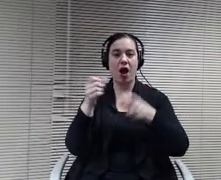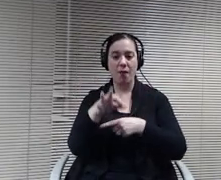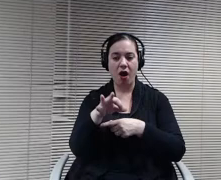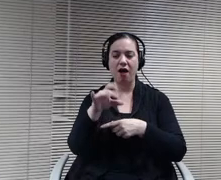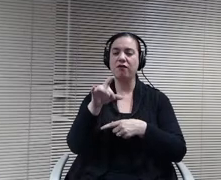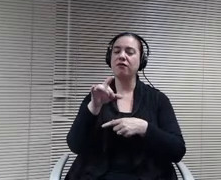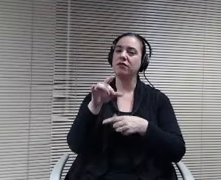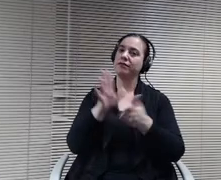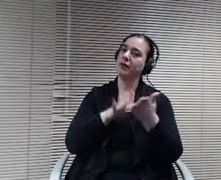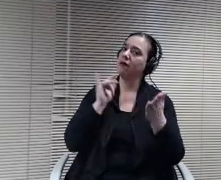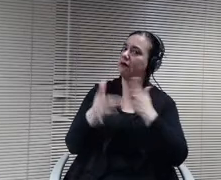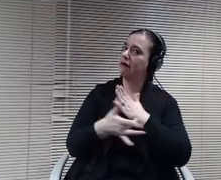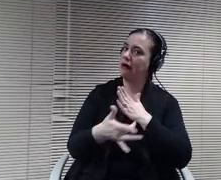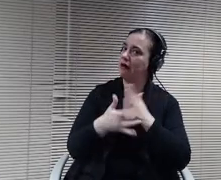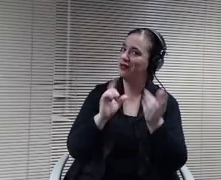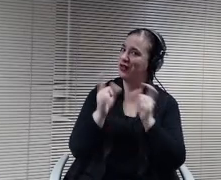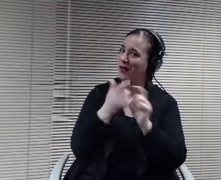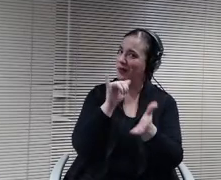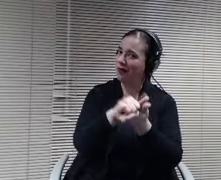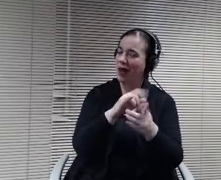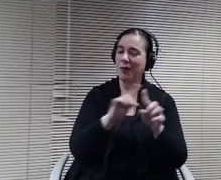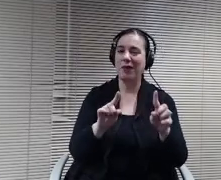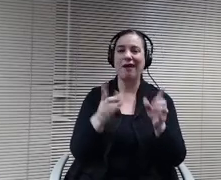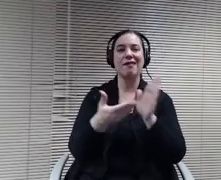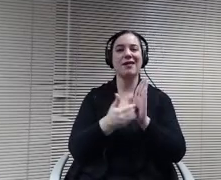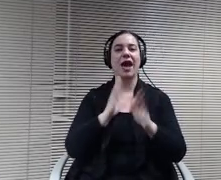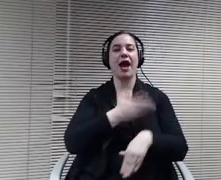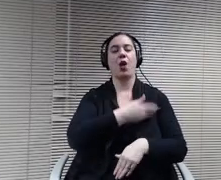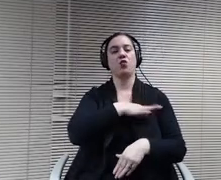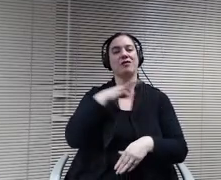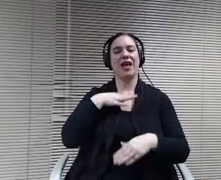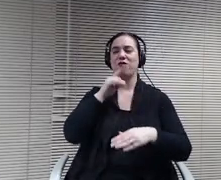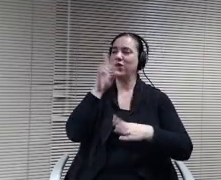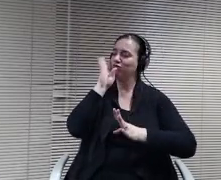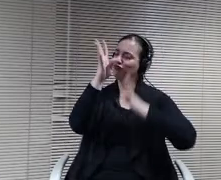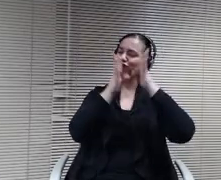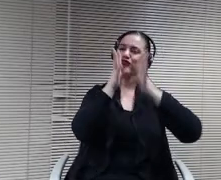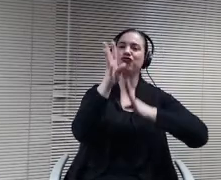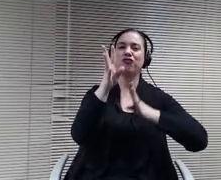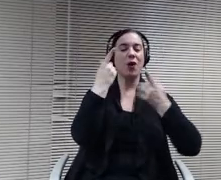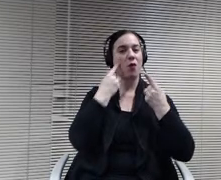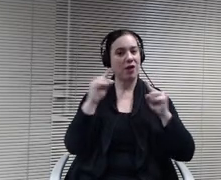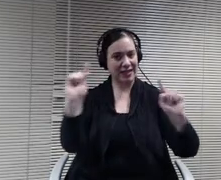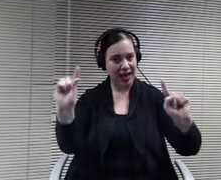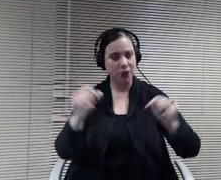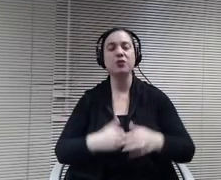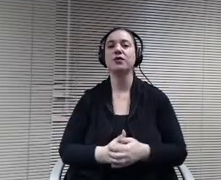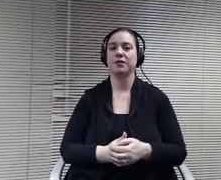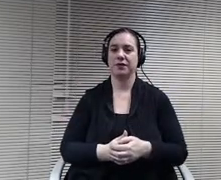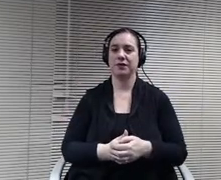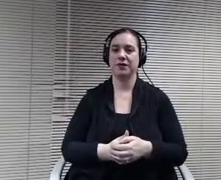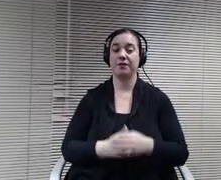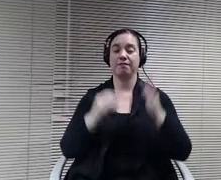innovation of our staff, it's actually worked out very well. Then another one of those surprises that we didn't